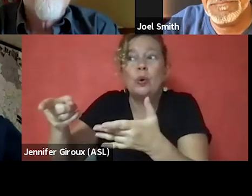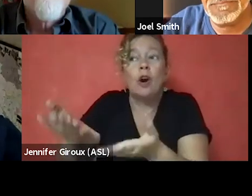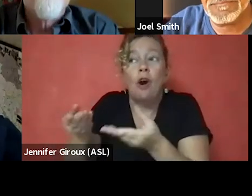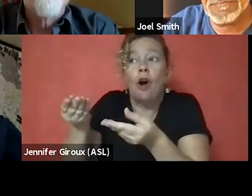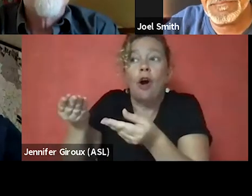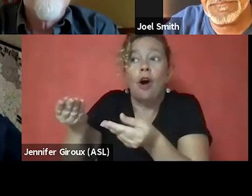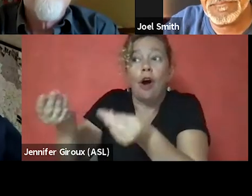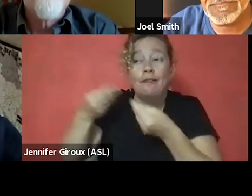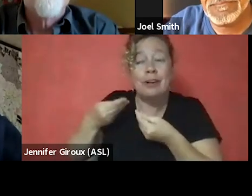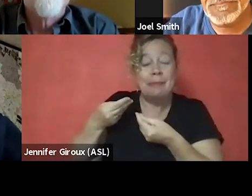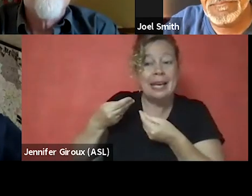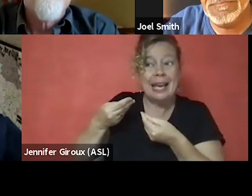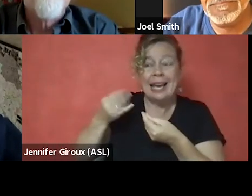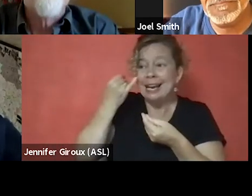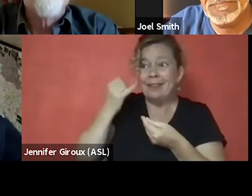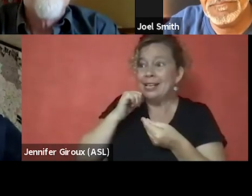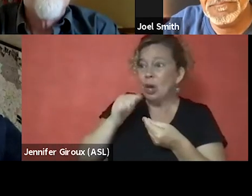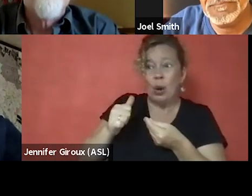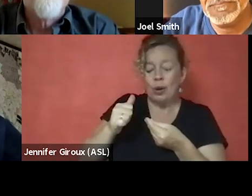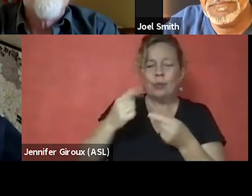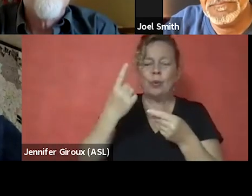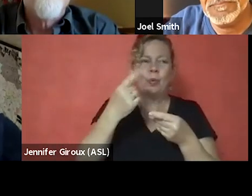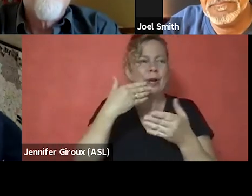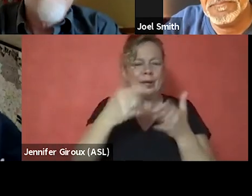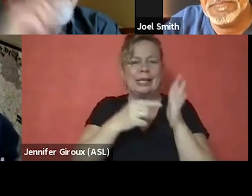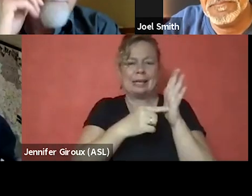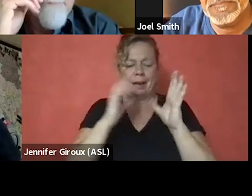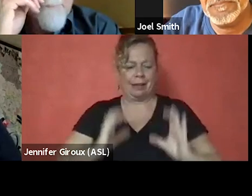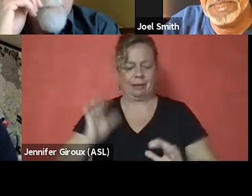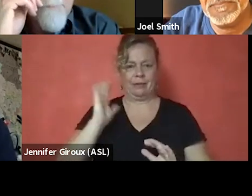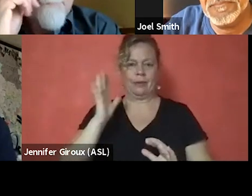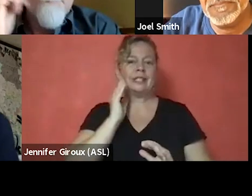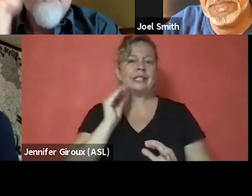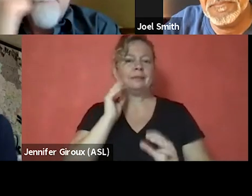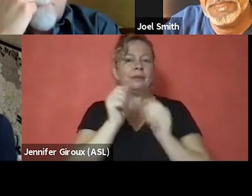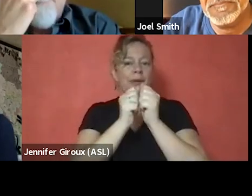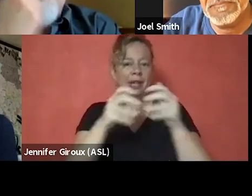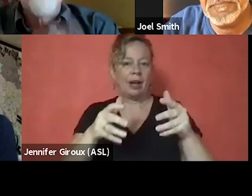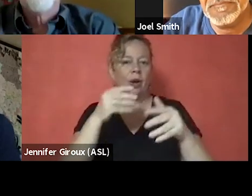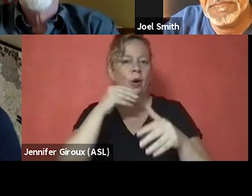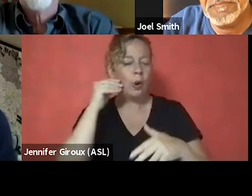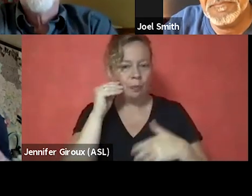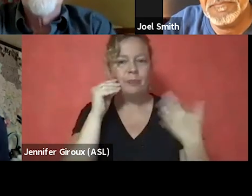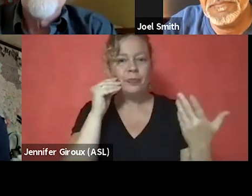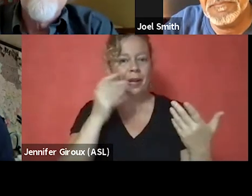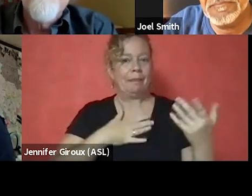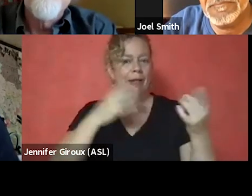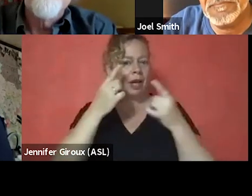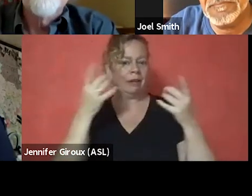And what if I don't? And a good example is I had a client I was working with who was experiencing homelessness. And my thought was the first thing